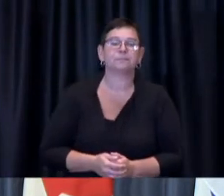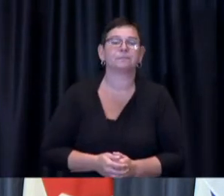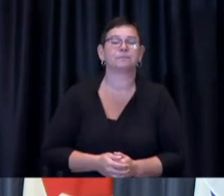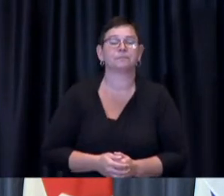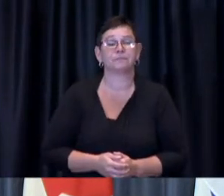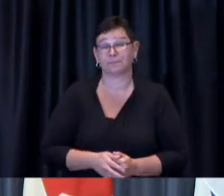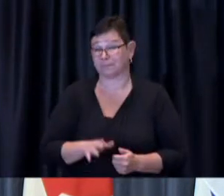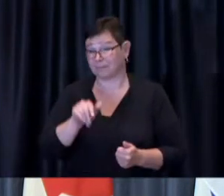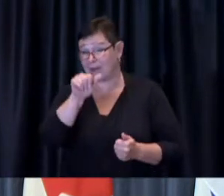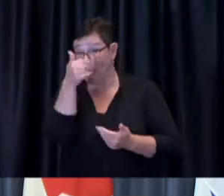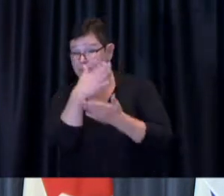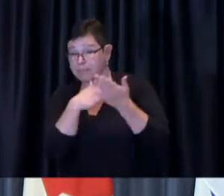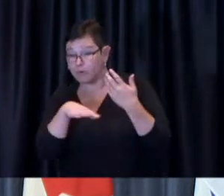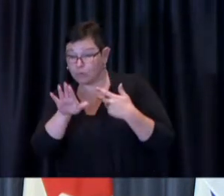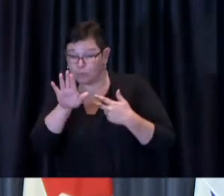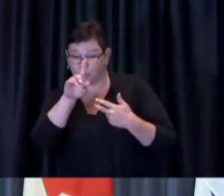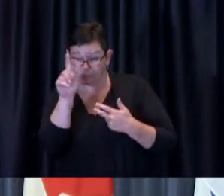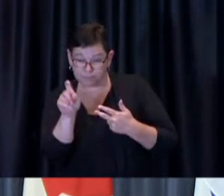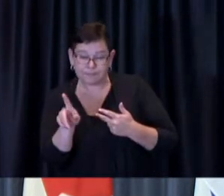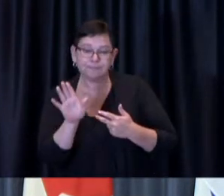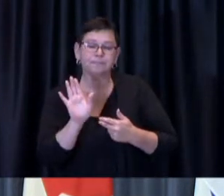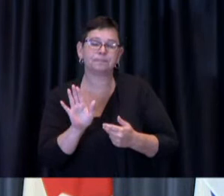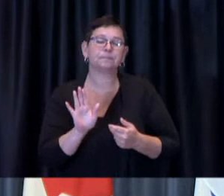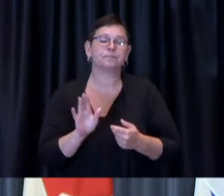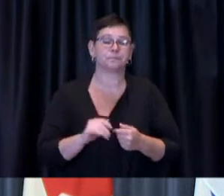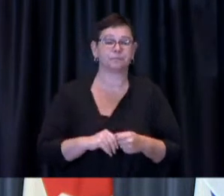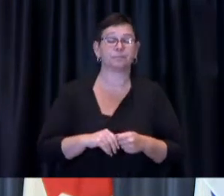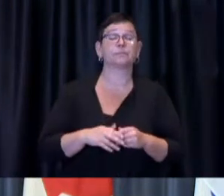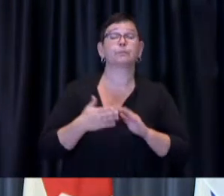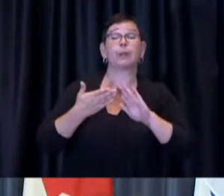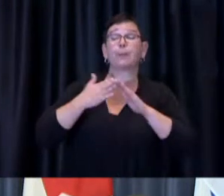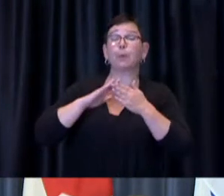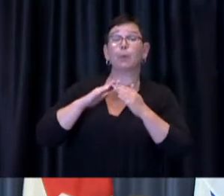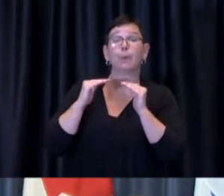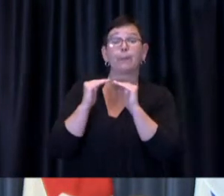you know we've heard from our community partners and from community members themselves who have